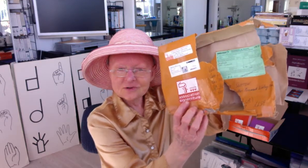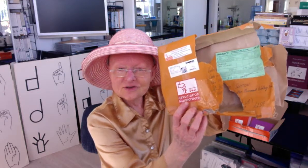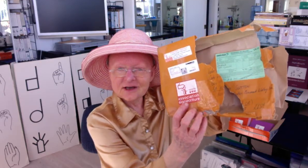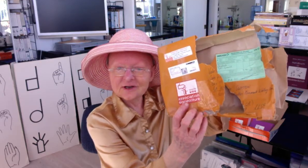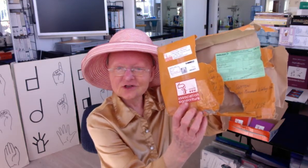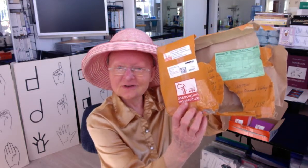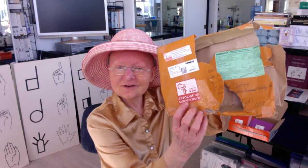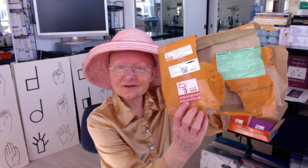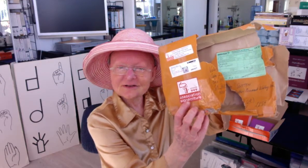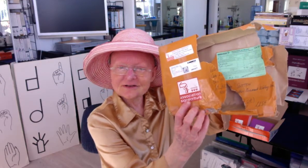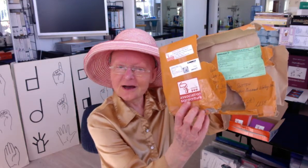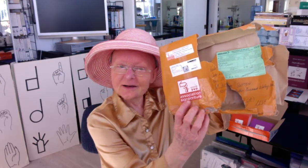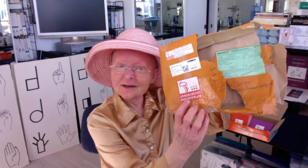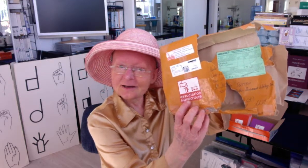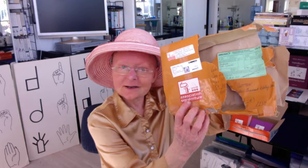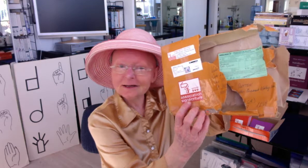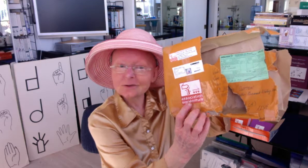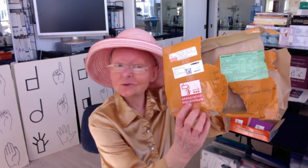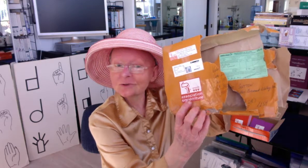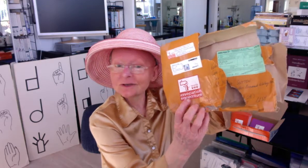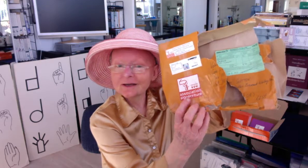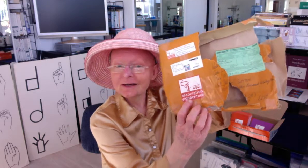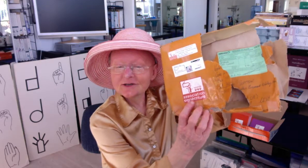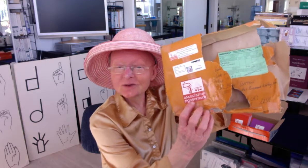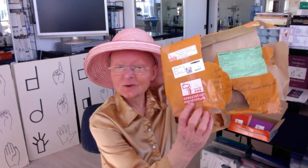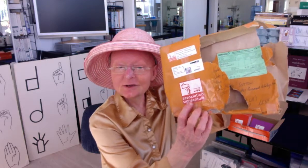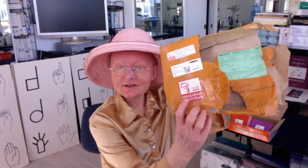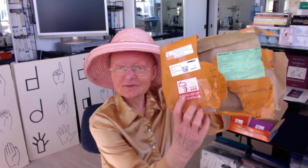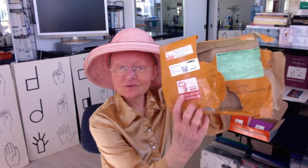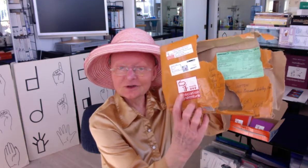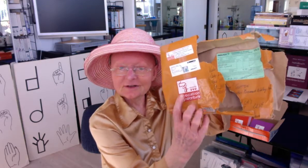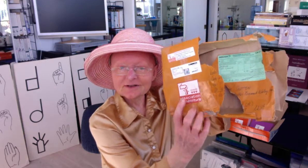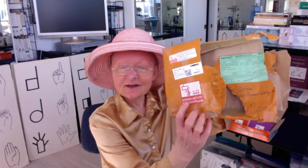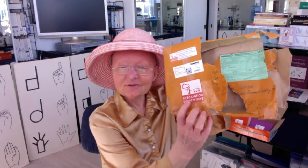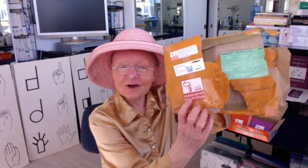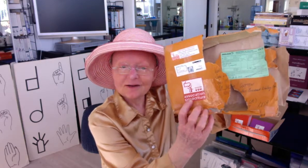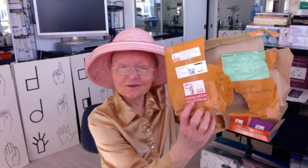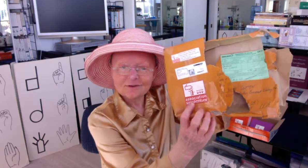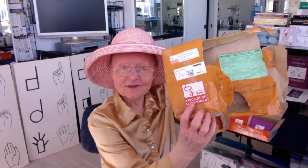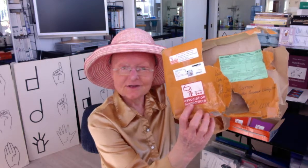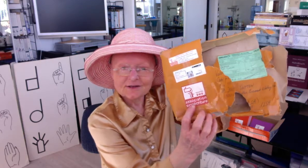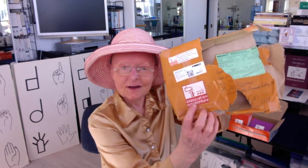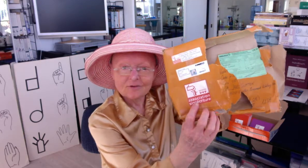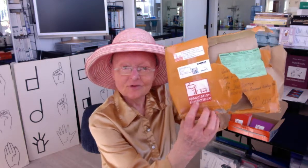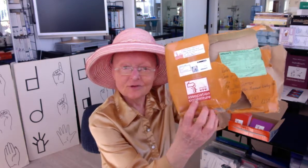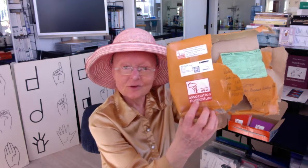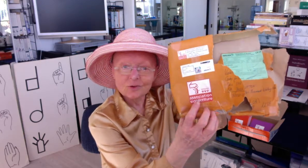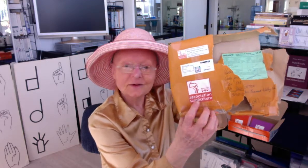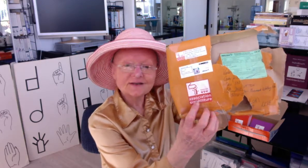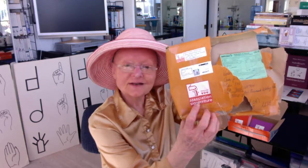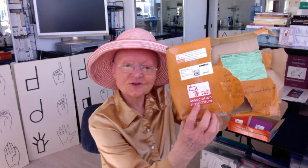Association SignÉcriture, so it's even written in SignWriting there. That's the sign for the organization